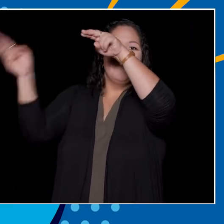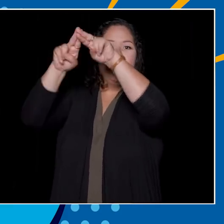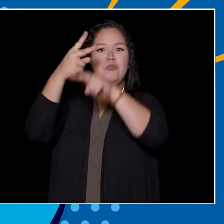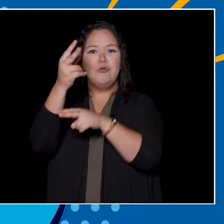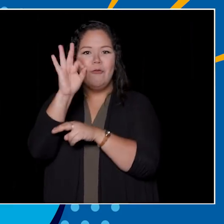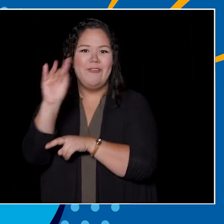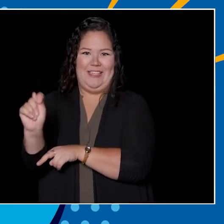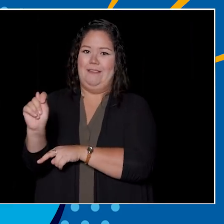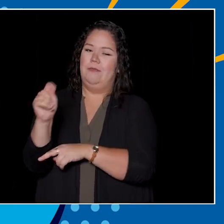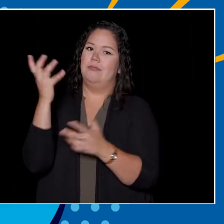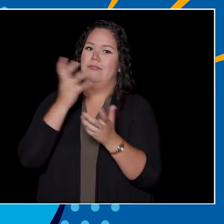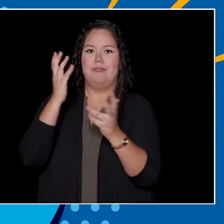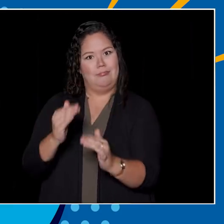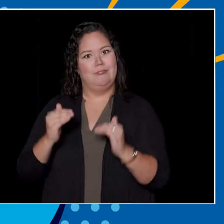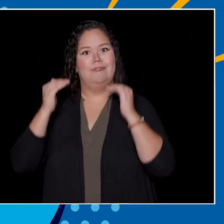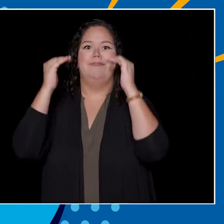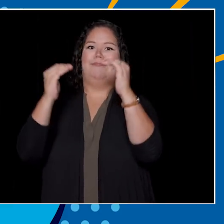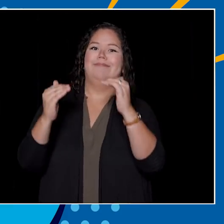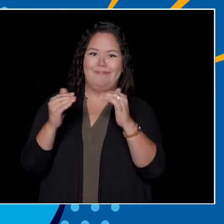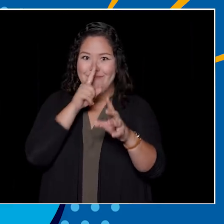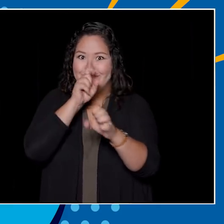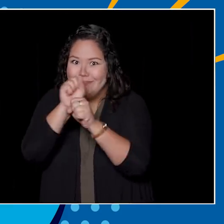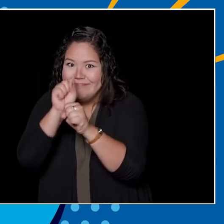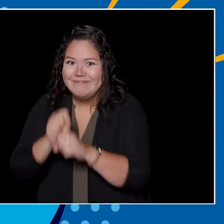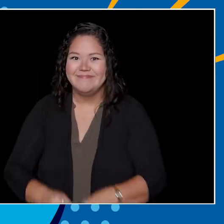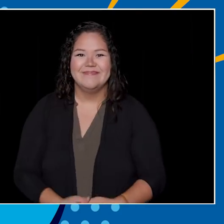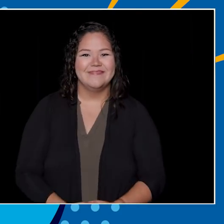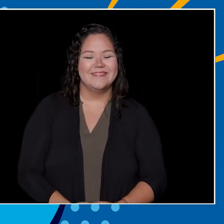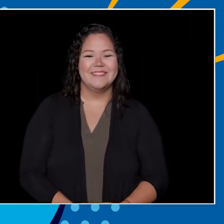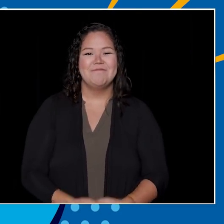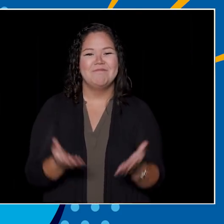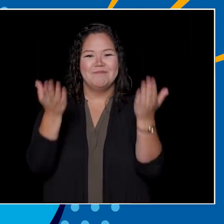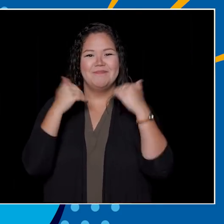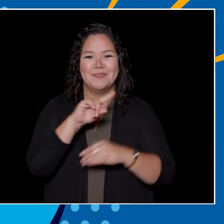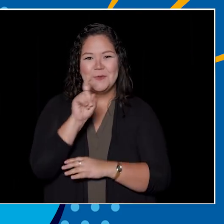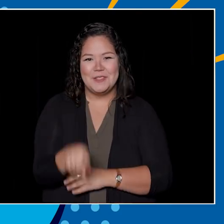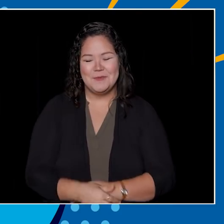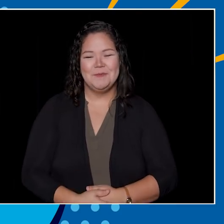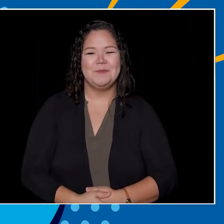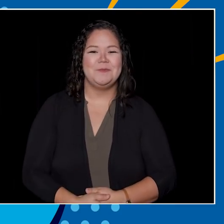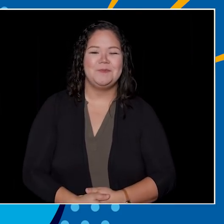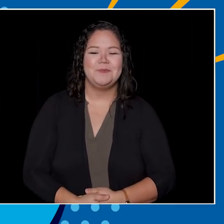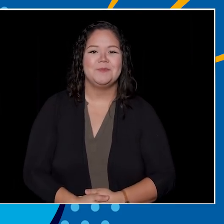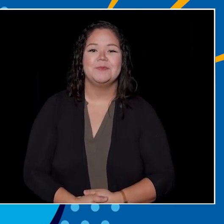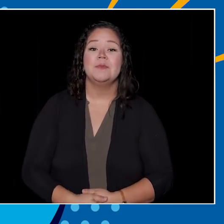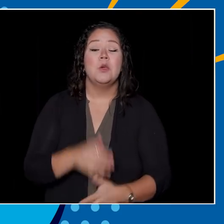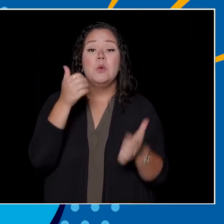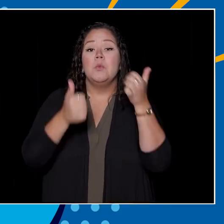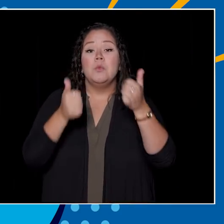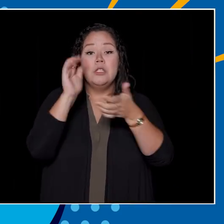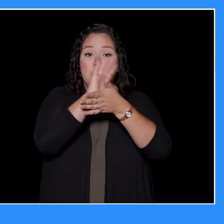What 2006 blockbuster movie was shot at Thunderbird Stadium depicting a soccer match between Illyria and Cornwall?